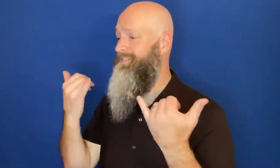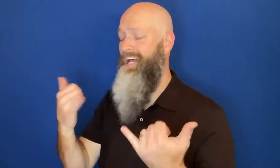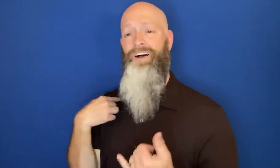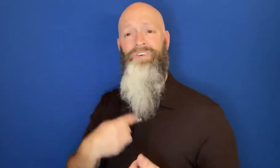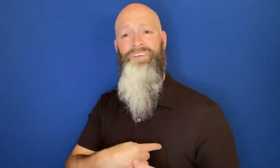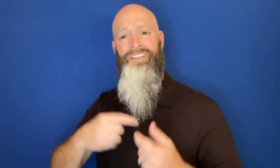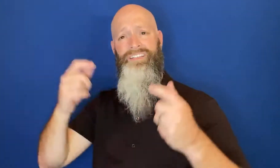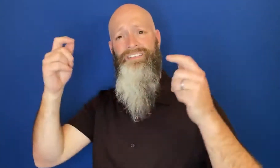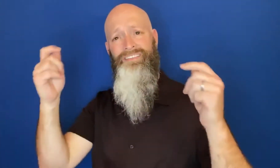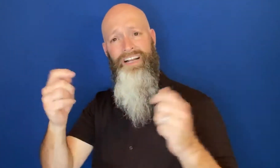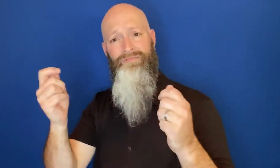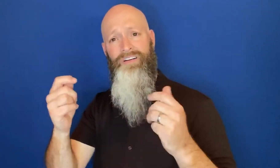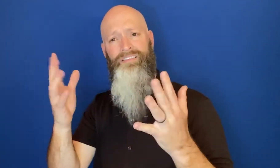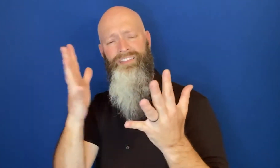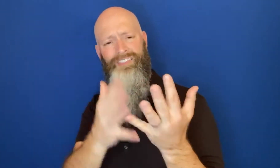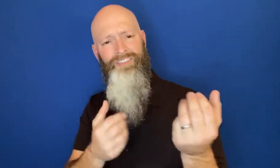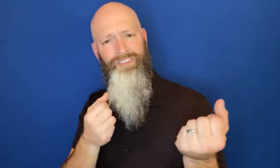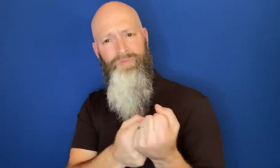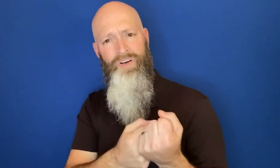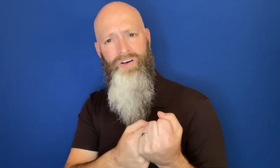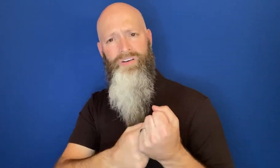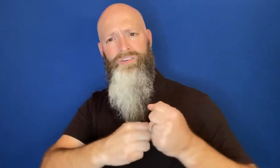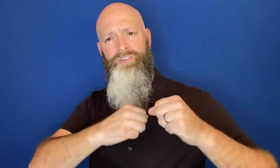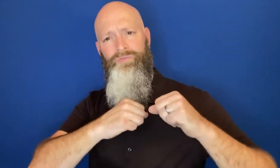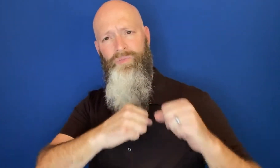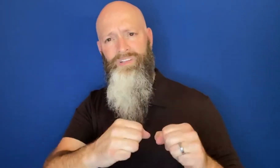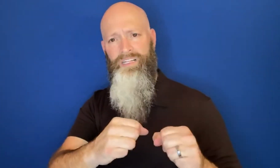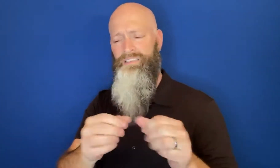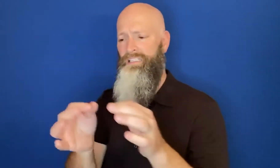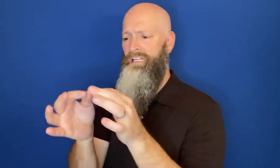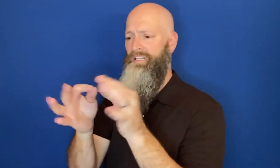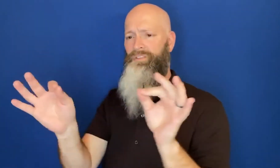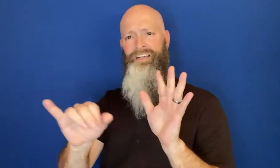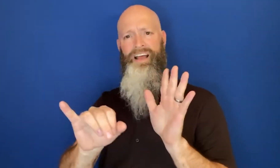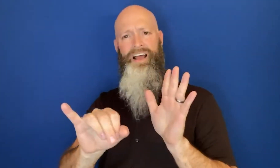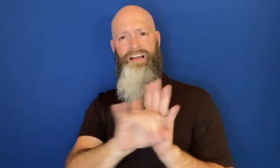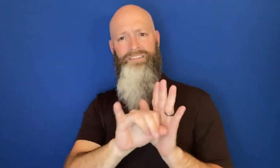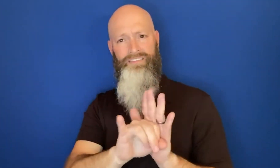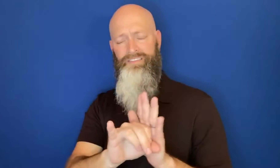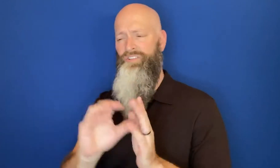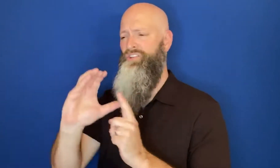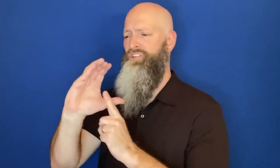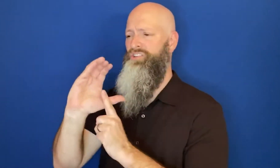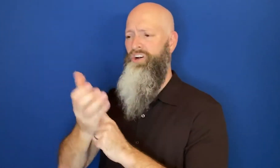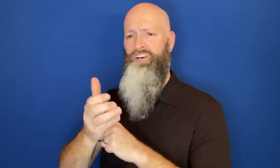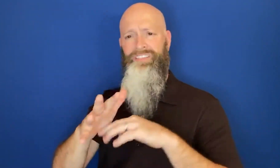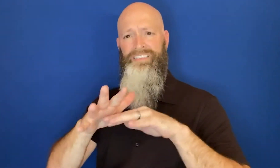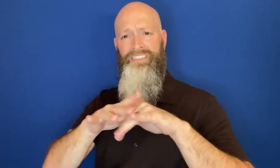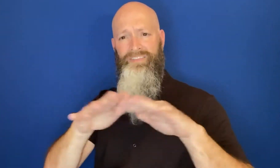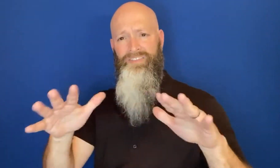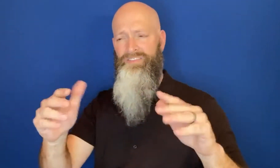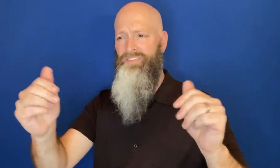We celebrate to support and protect the linguistic identity and cultural diversity